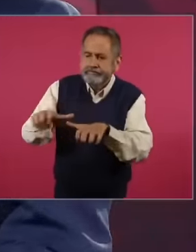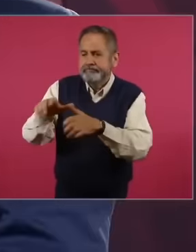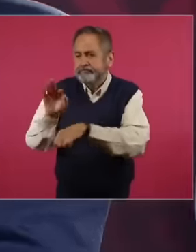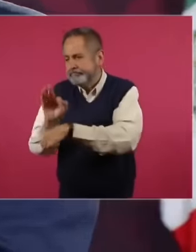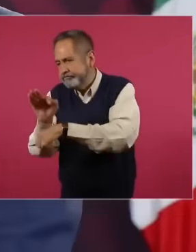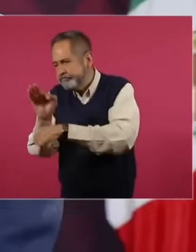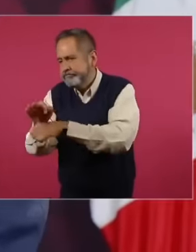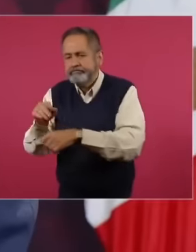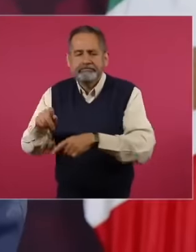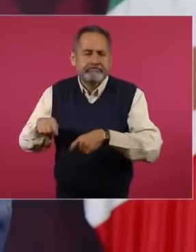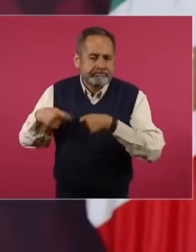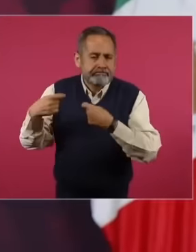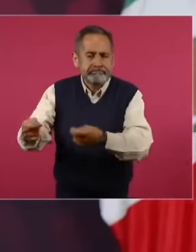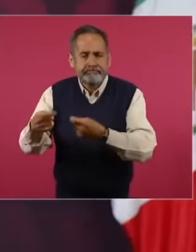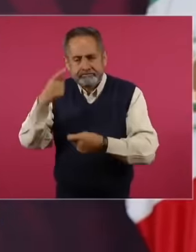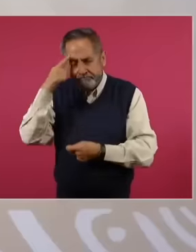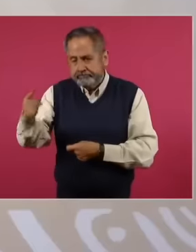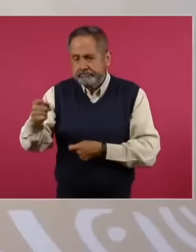guarantee that the price of